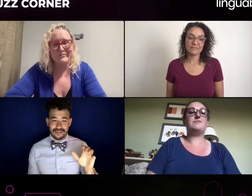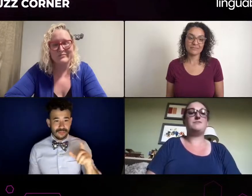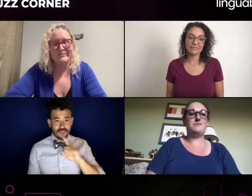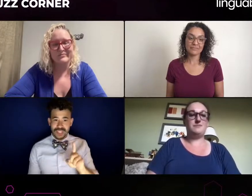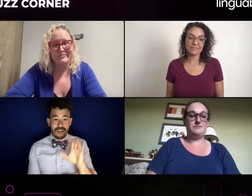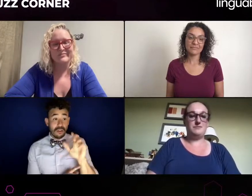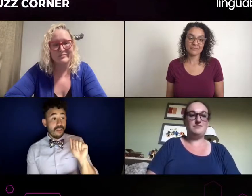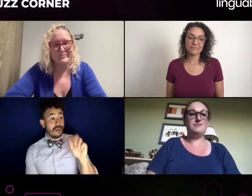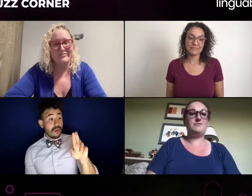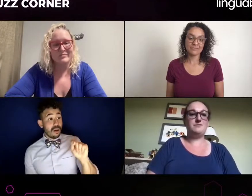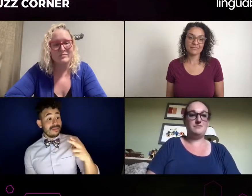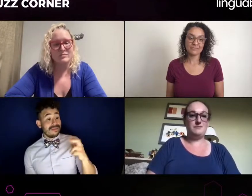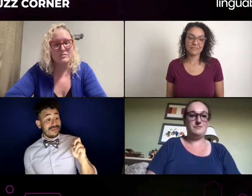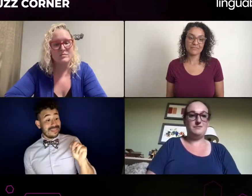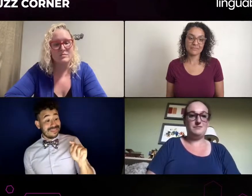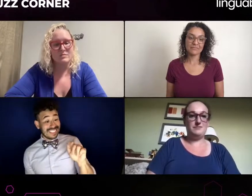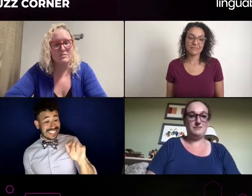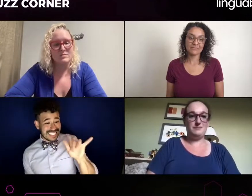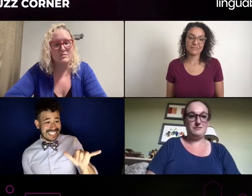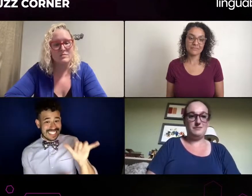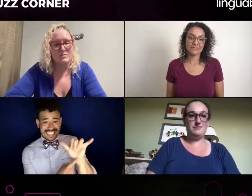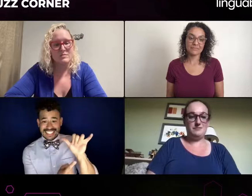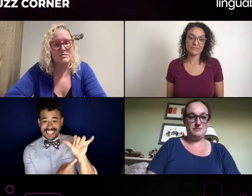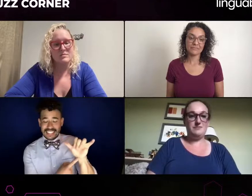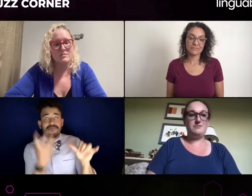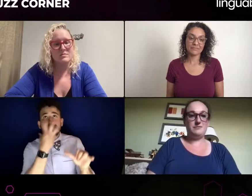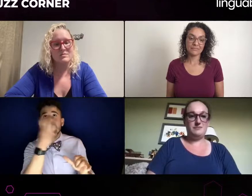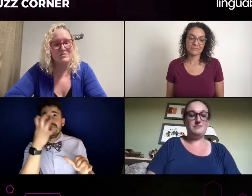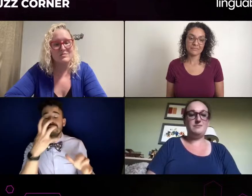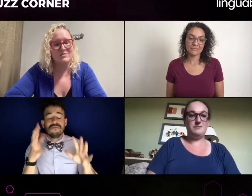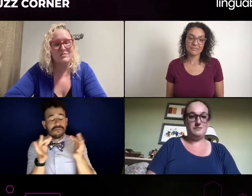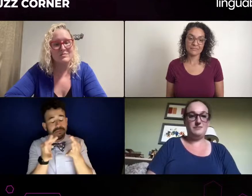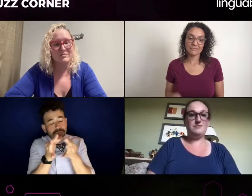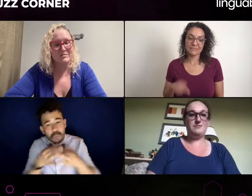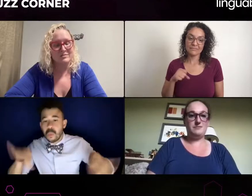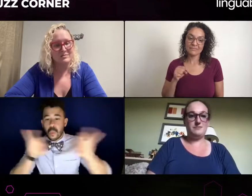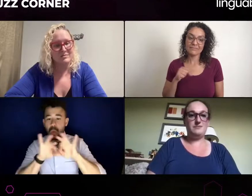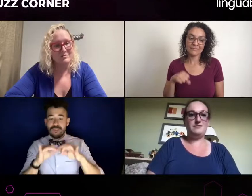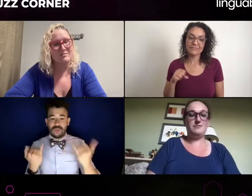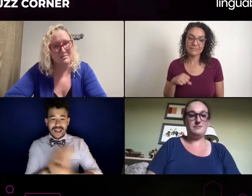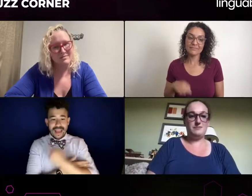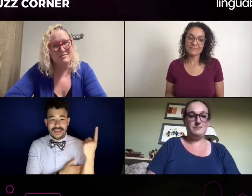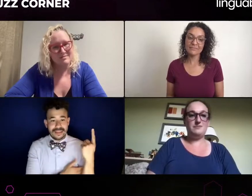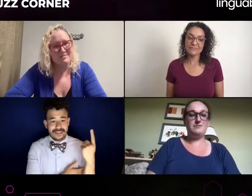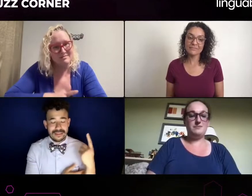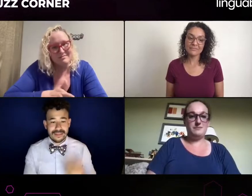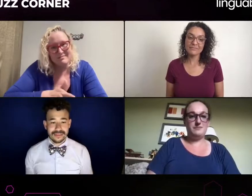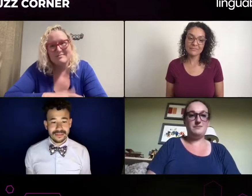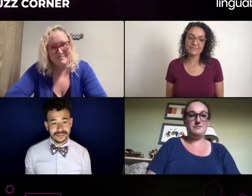For TV or movies, when the cast is as the interpreter, is that person